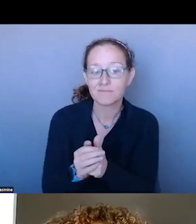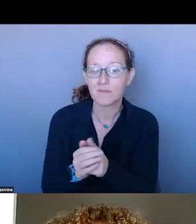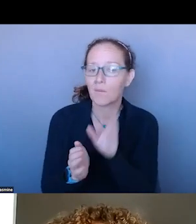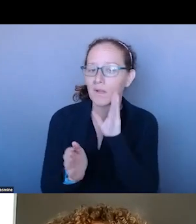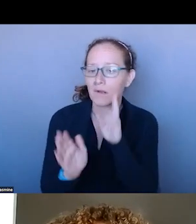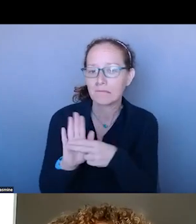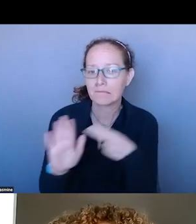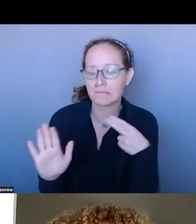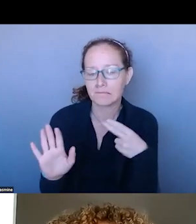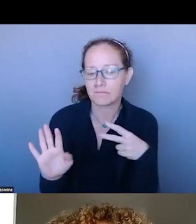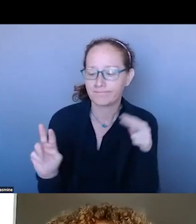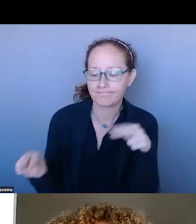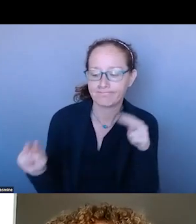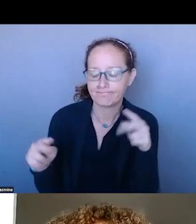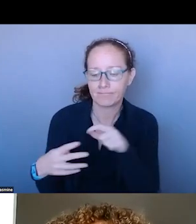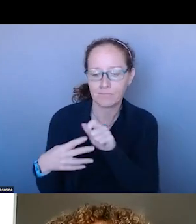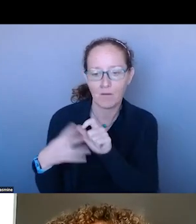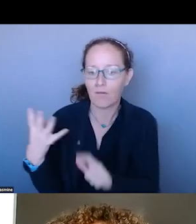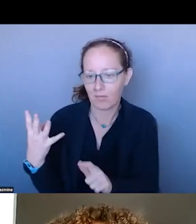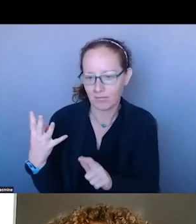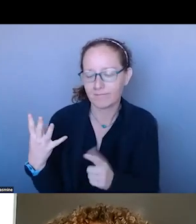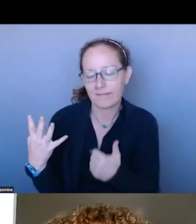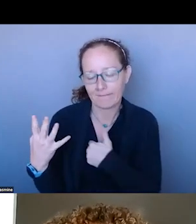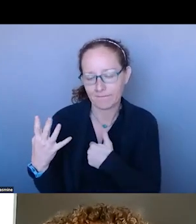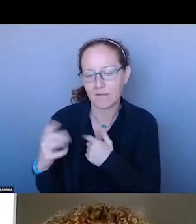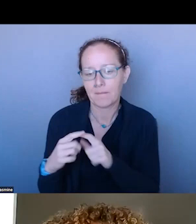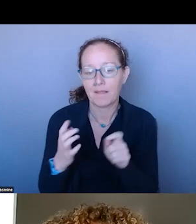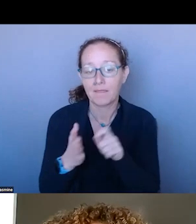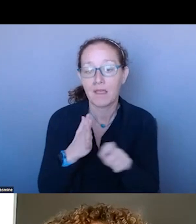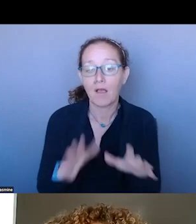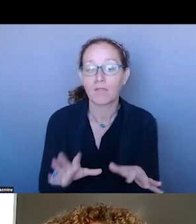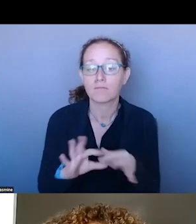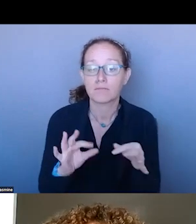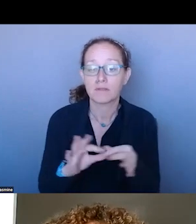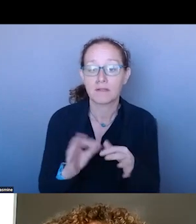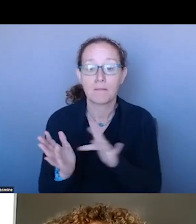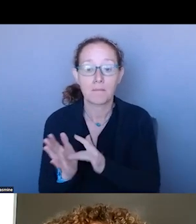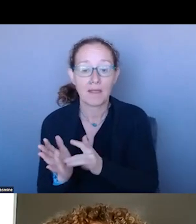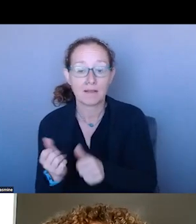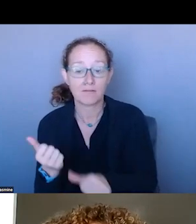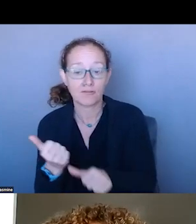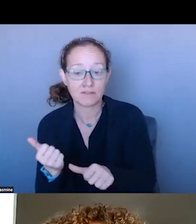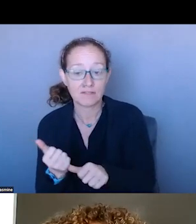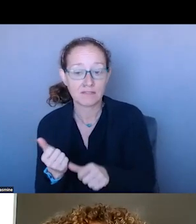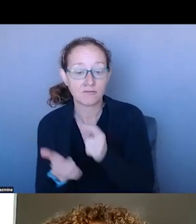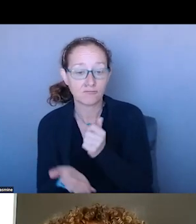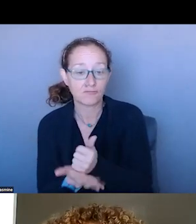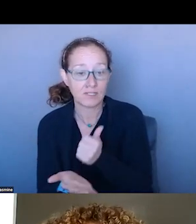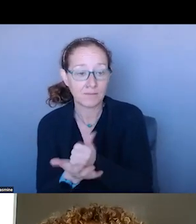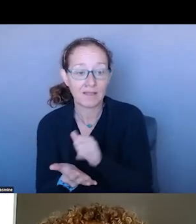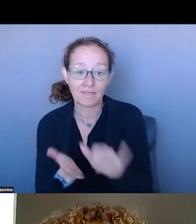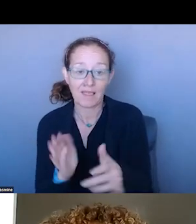THESE, BUT THE MEDICATION TREATMENT PERSISTS IN THE MEDICAL COMMUNITY.